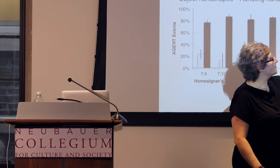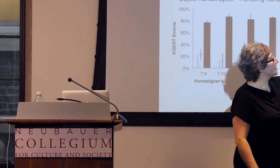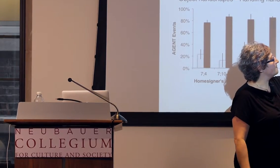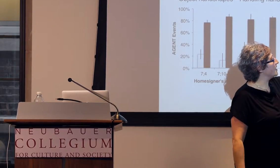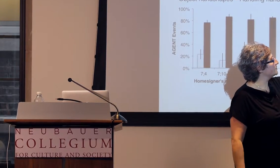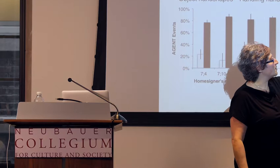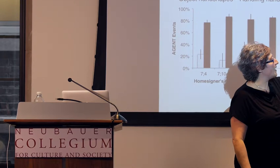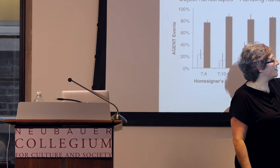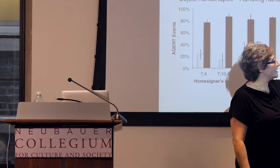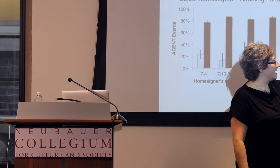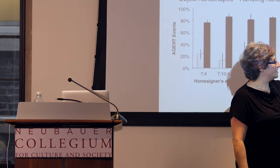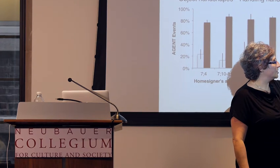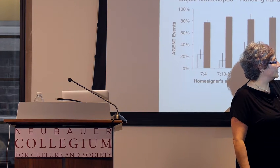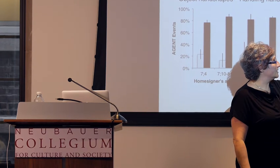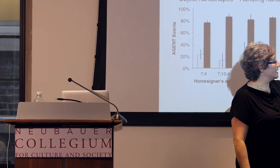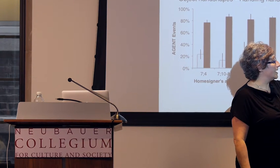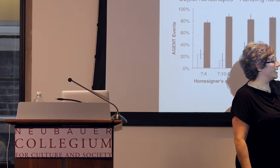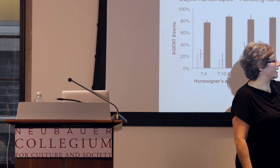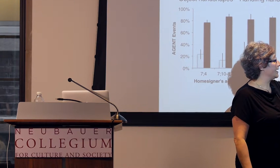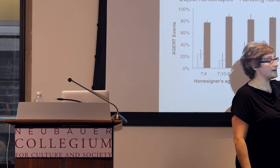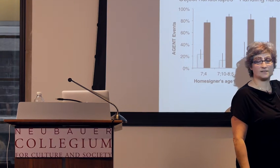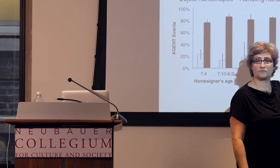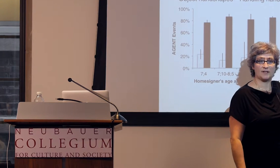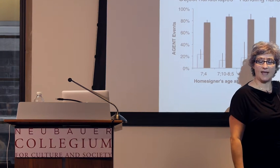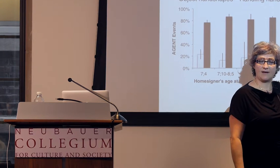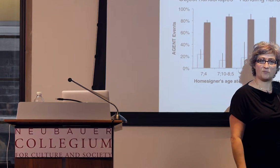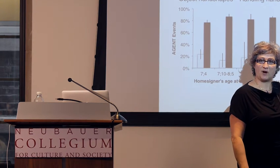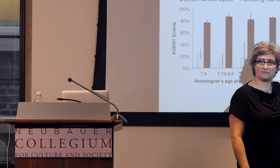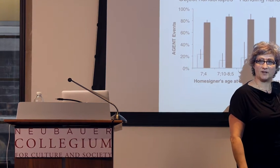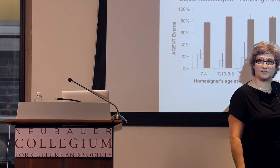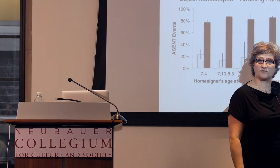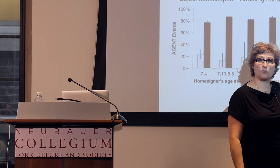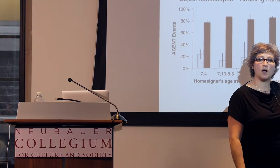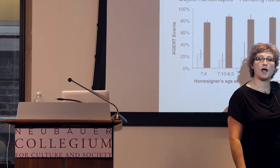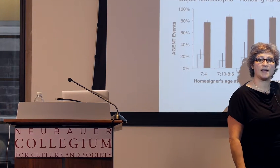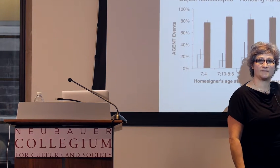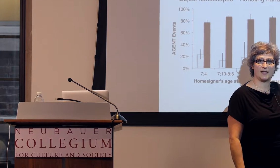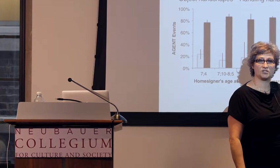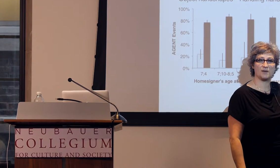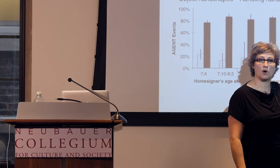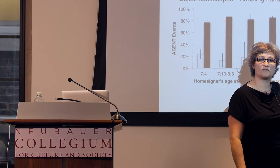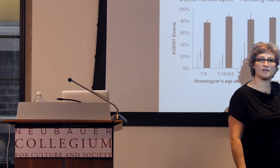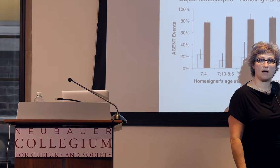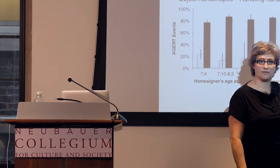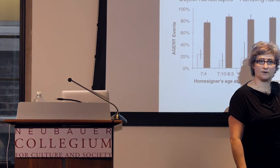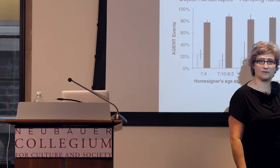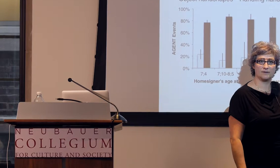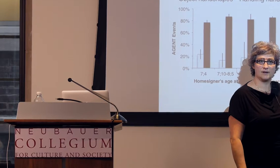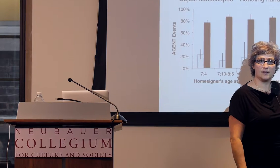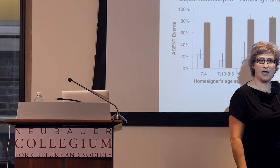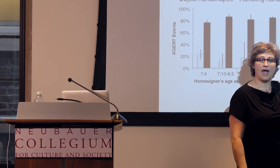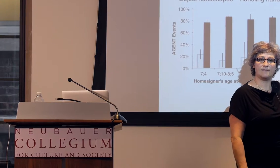for the events without an agent, he doesn't really have a preference for one kind of handshape over the other.